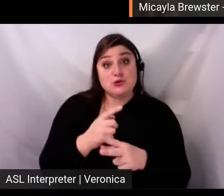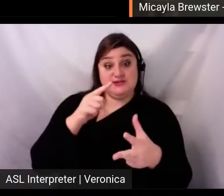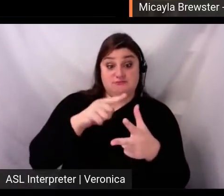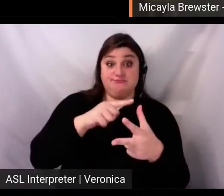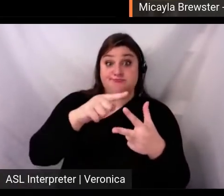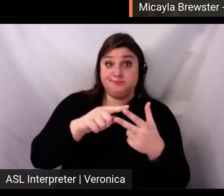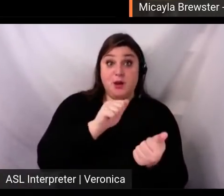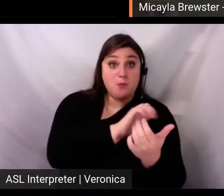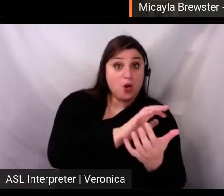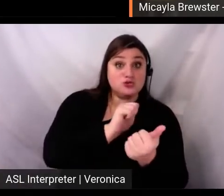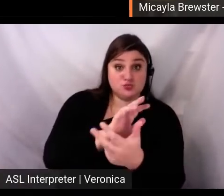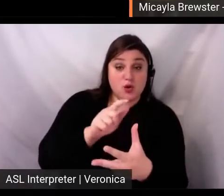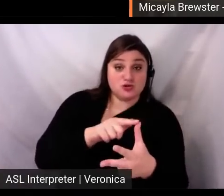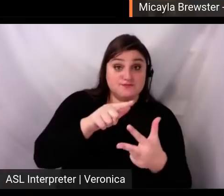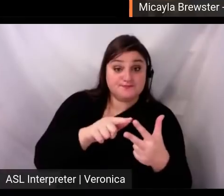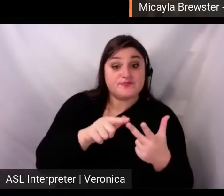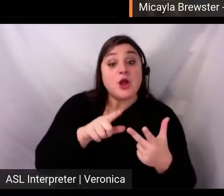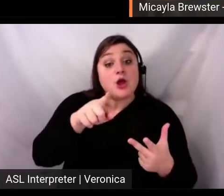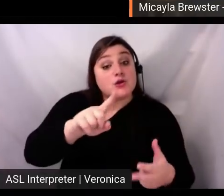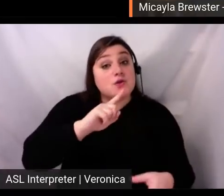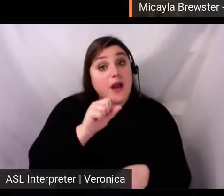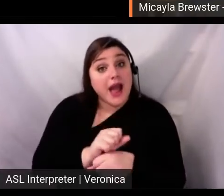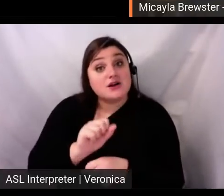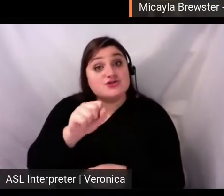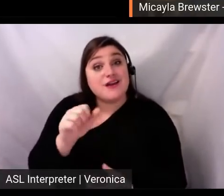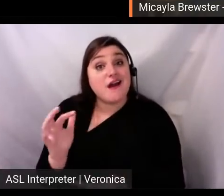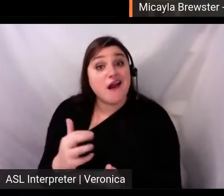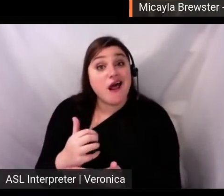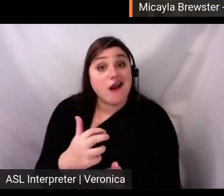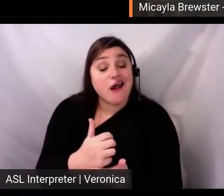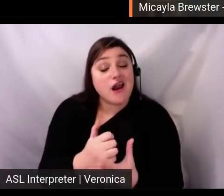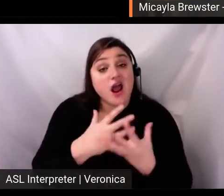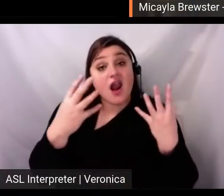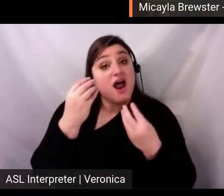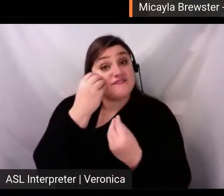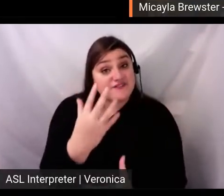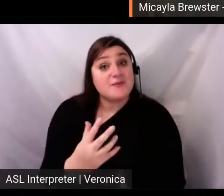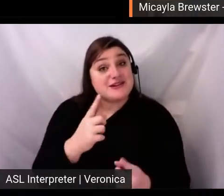every stage of your campaign, not just at the end. So, for example,